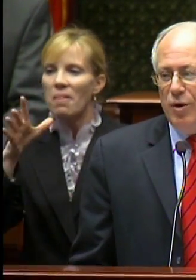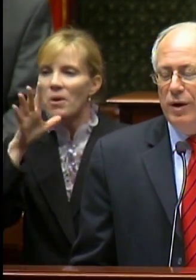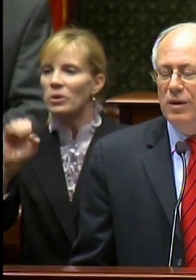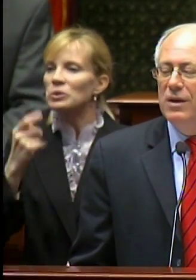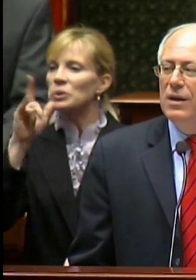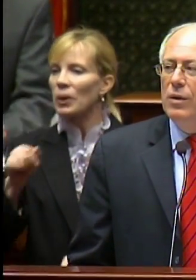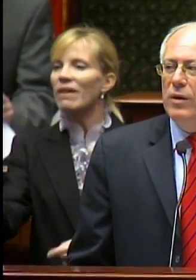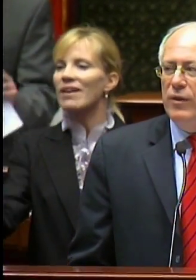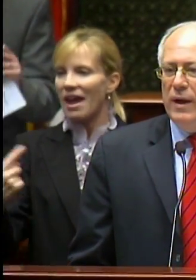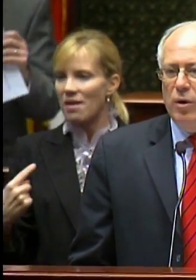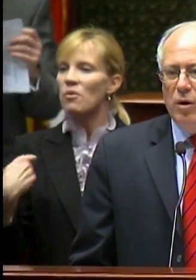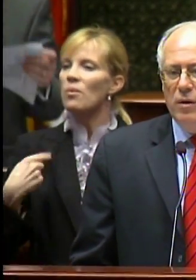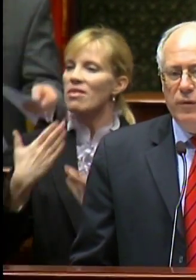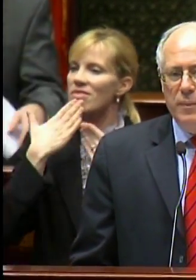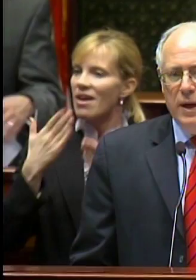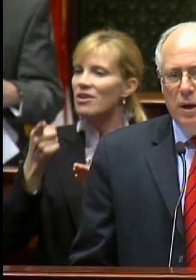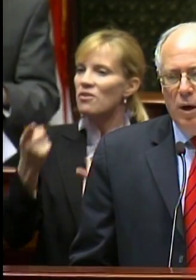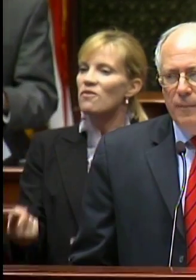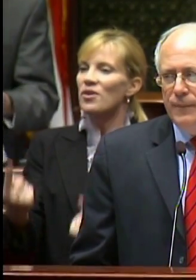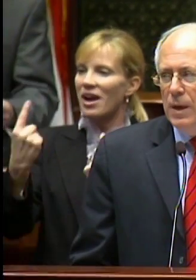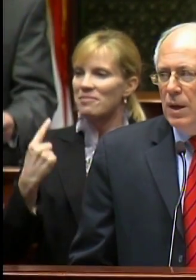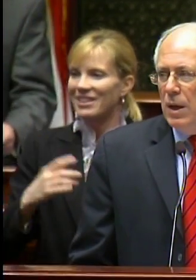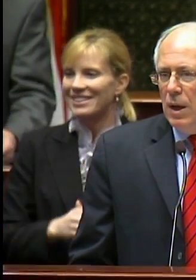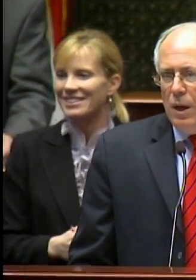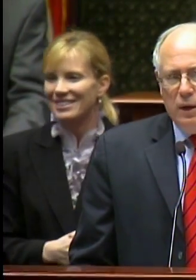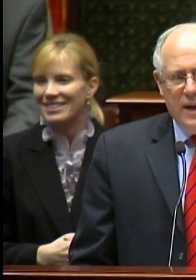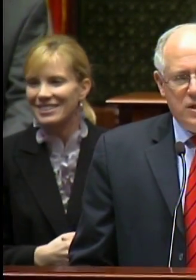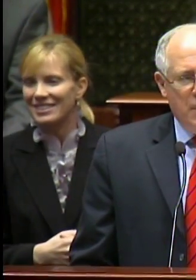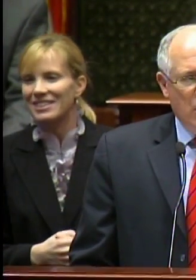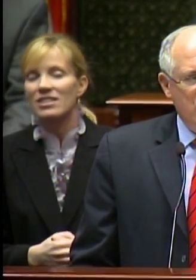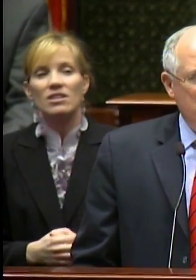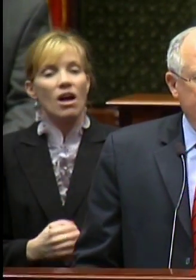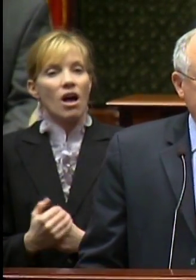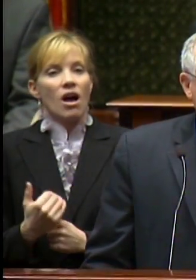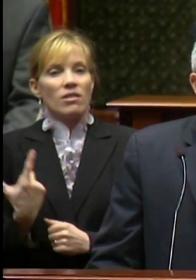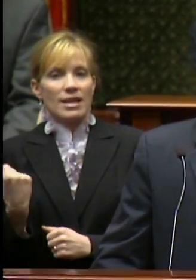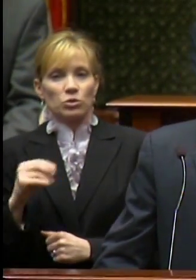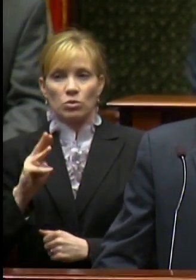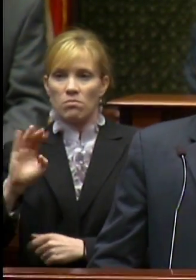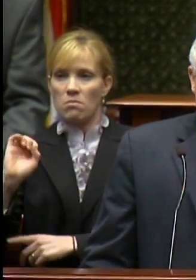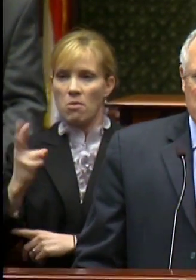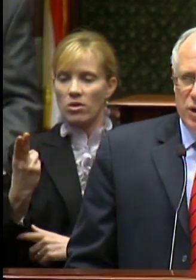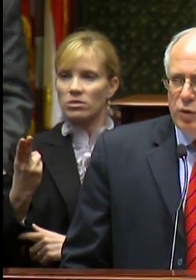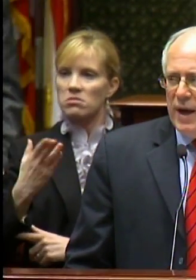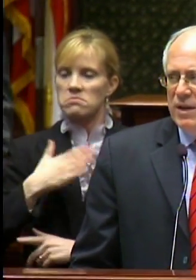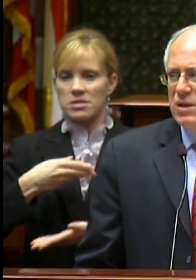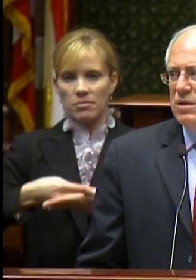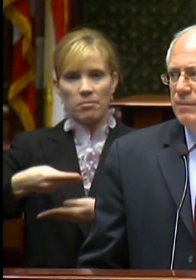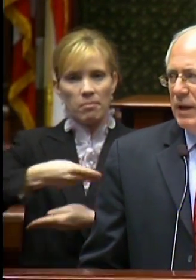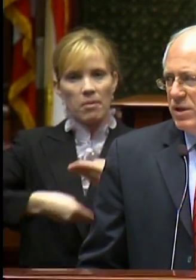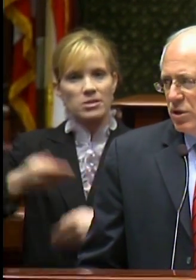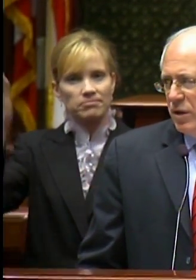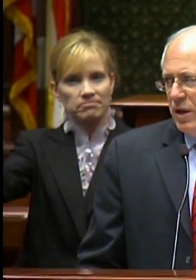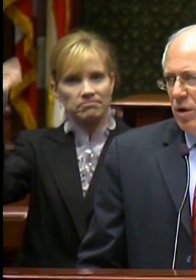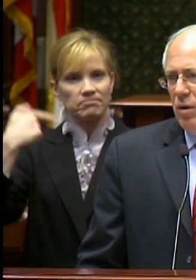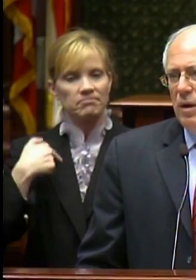here and we thank her for being here. Last March in my budget address, I stood here